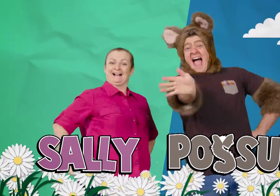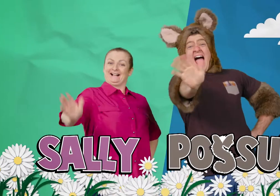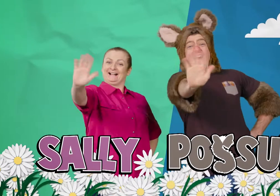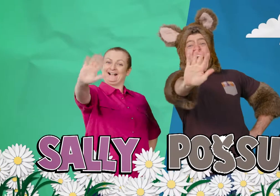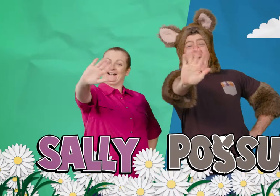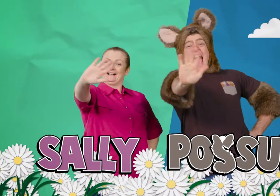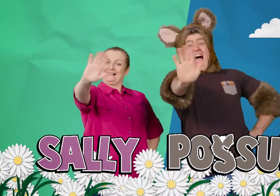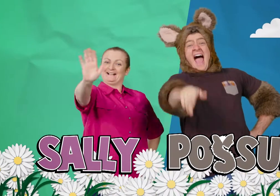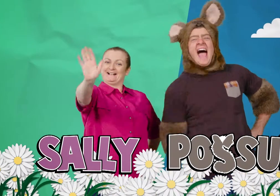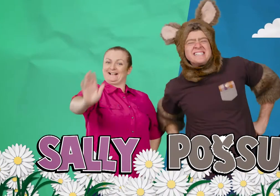Hello!